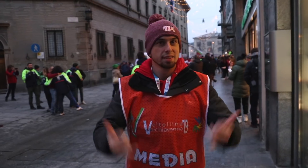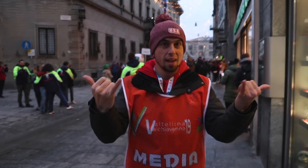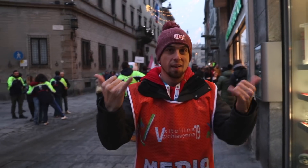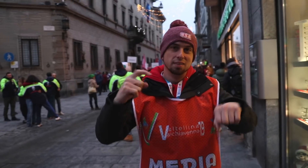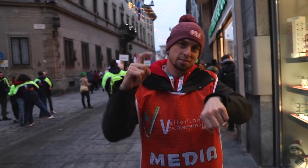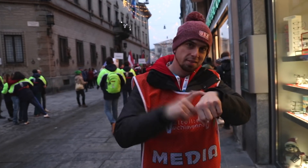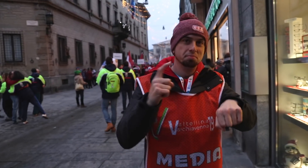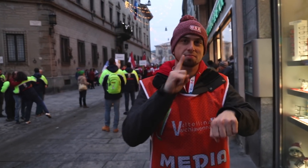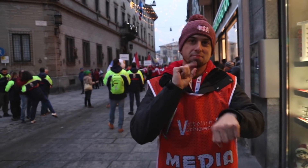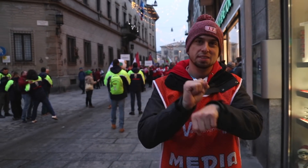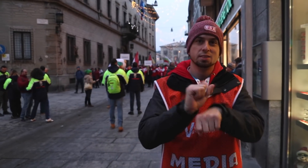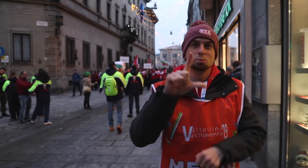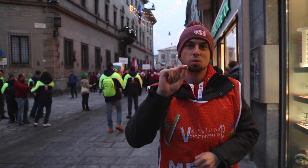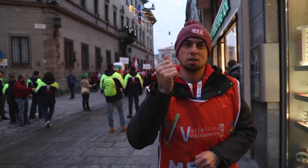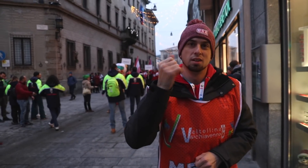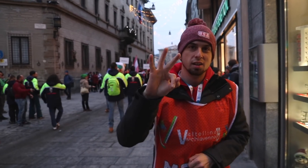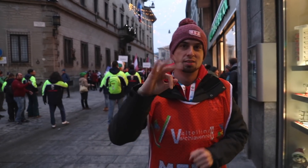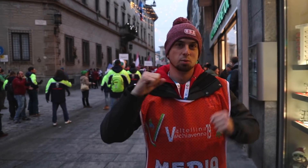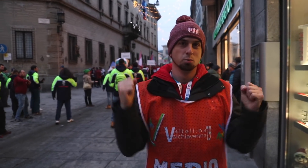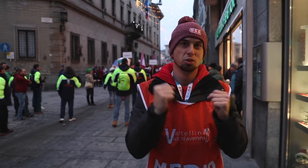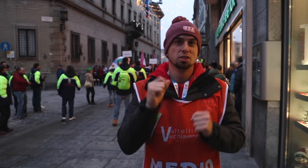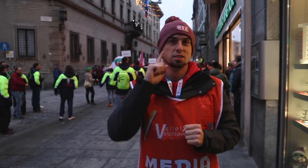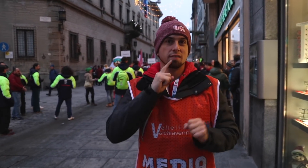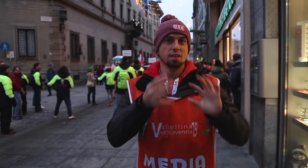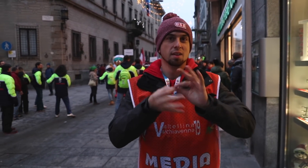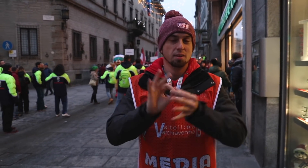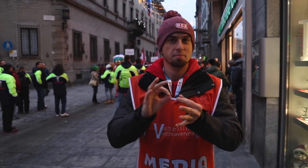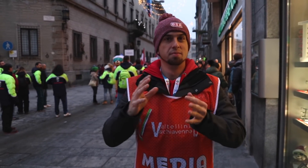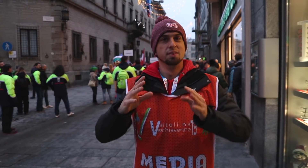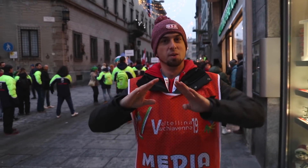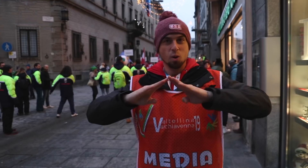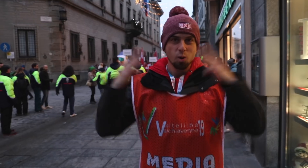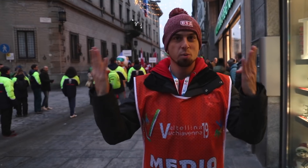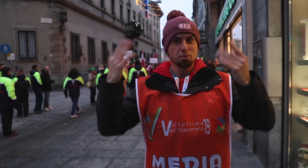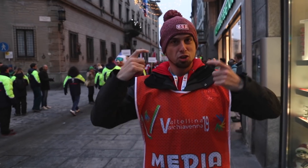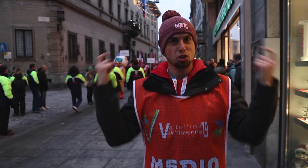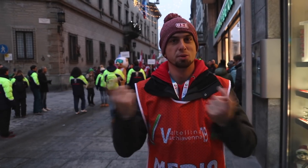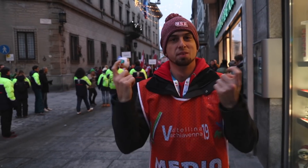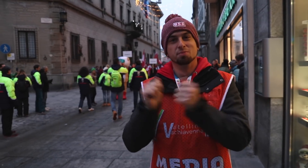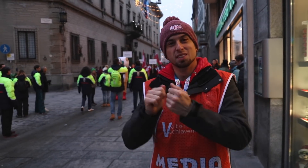Now it's time for the 2019 Winter Deaflympics Opening Ceremony.